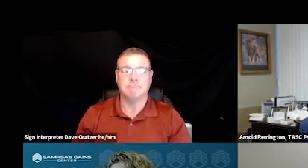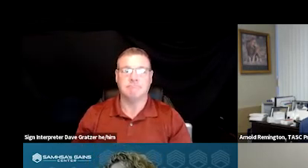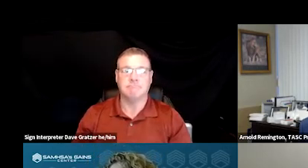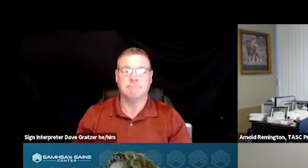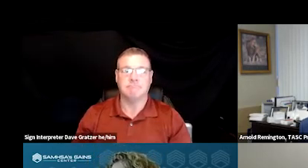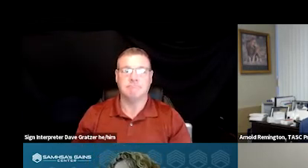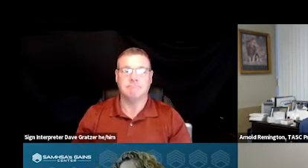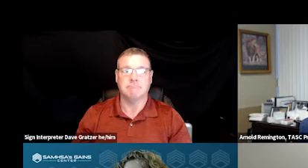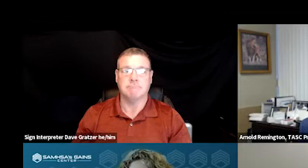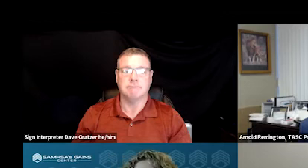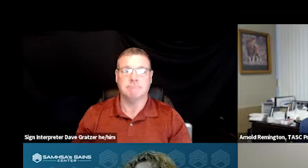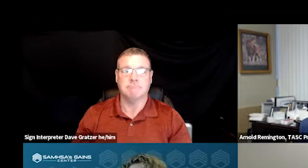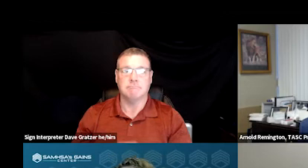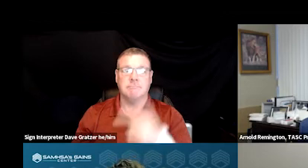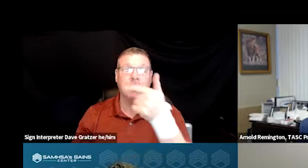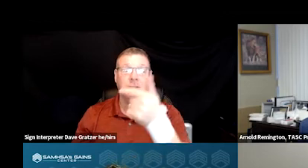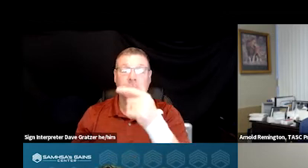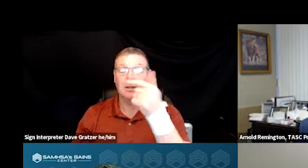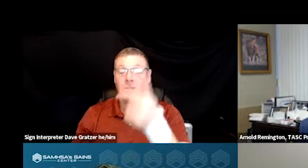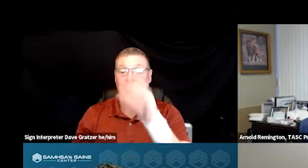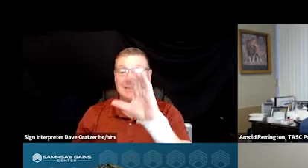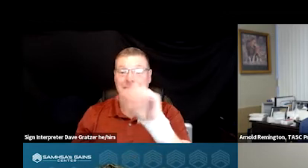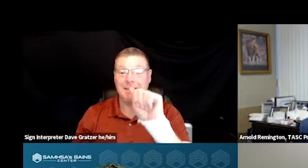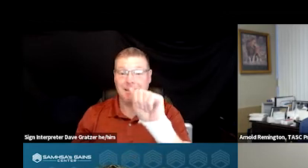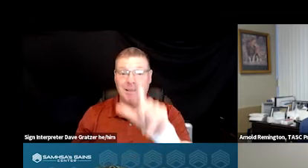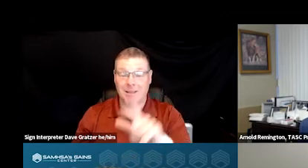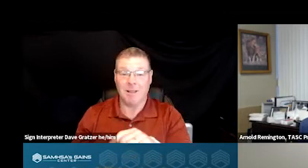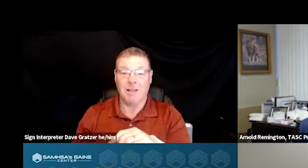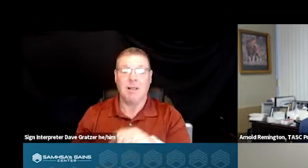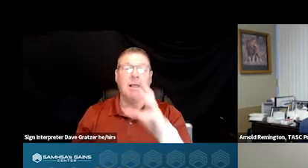So what is the Georgia Crisis and Access Line? It's a, obviously a toll free number